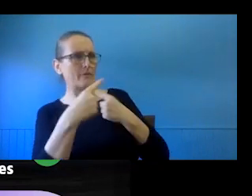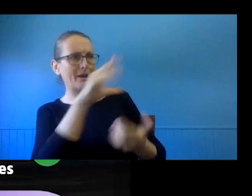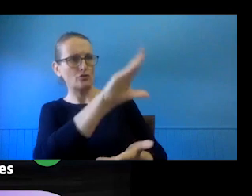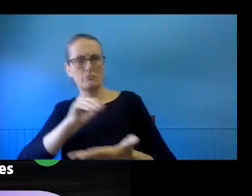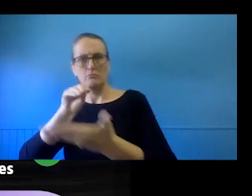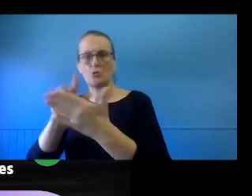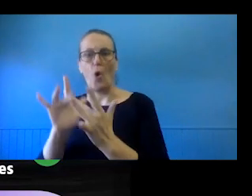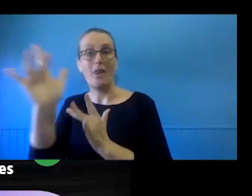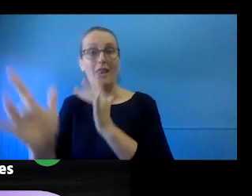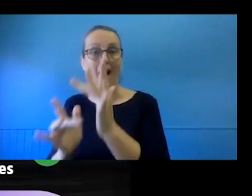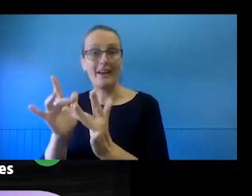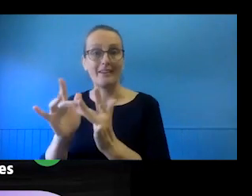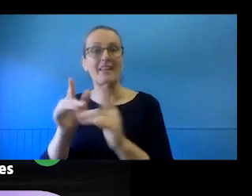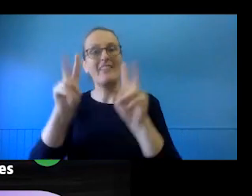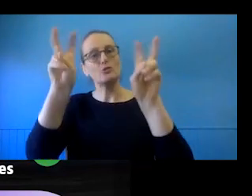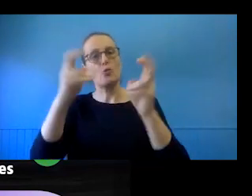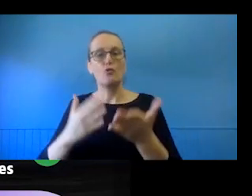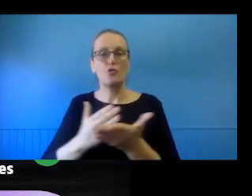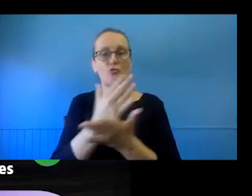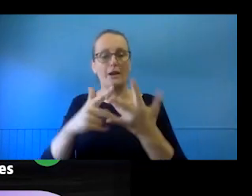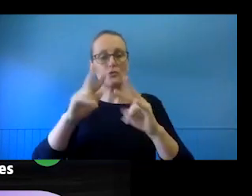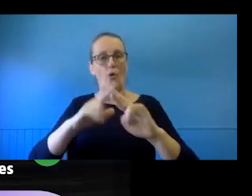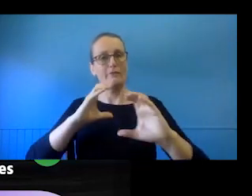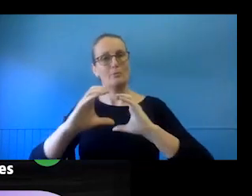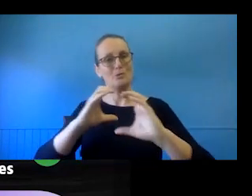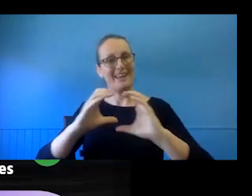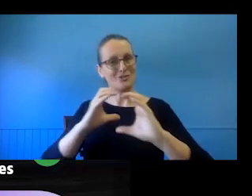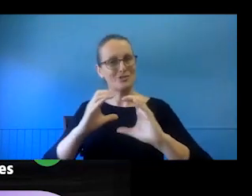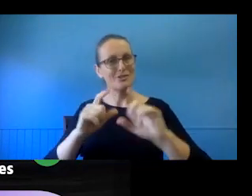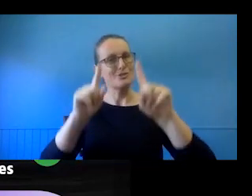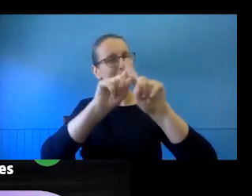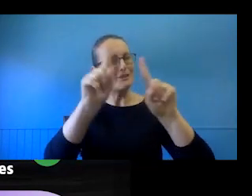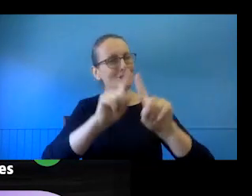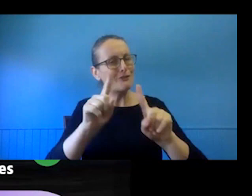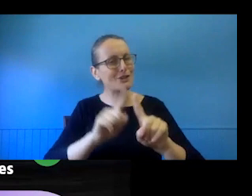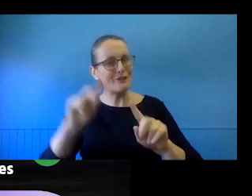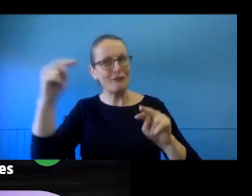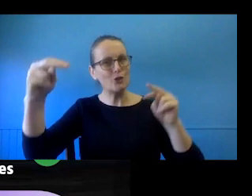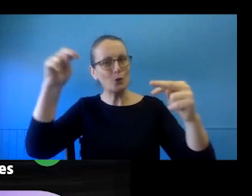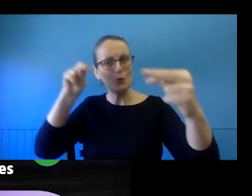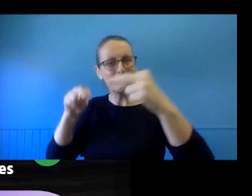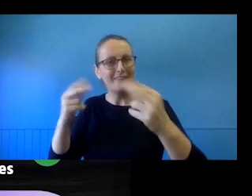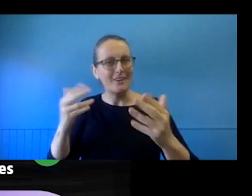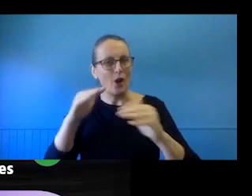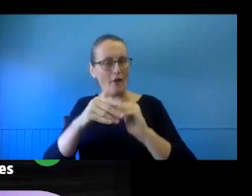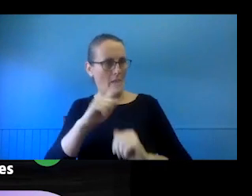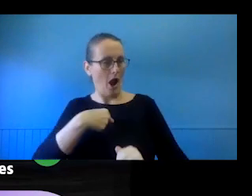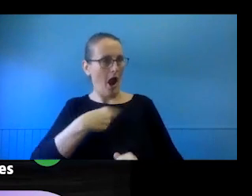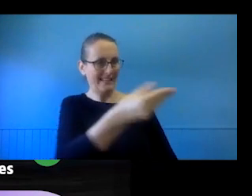the right of communication under the copyright system. You can see there is a kind of disjoint between the way that people ordinarily talk